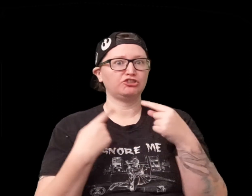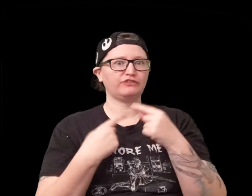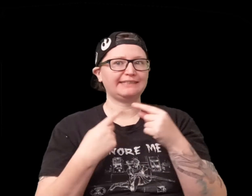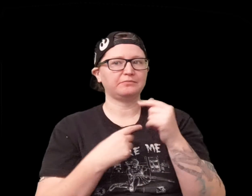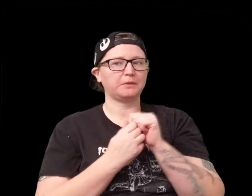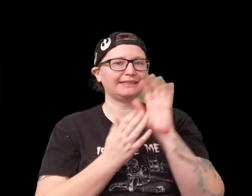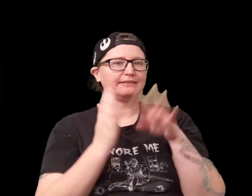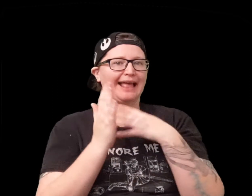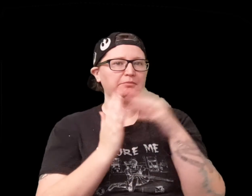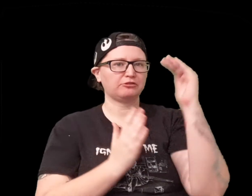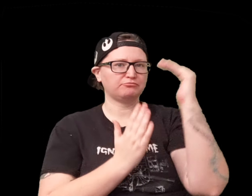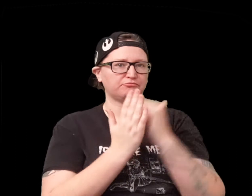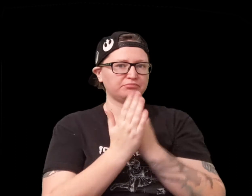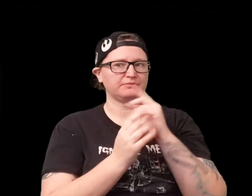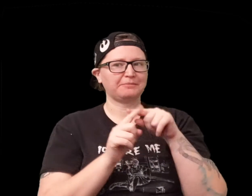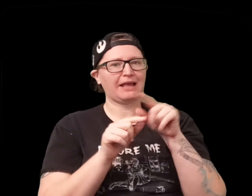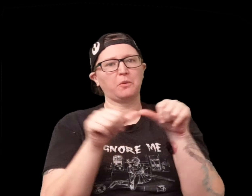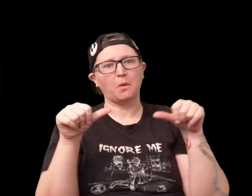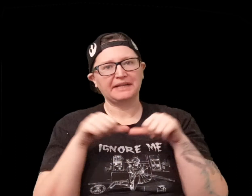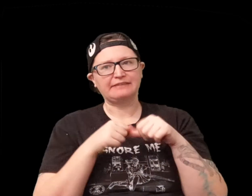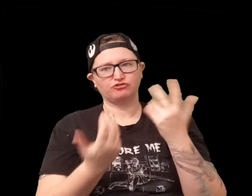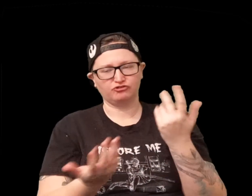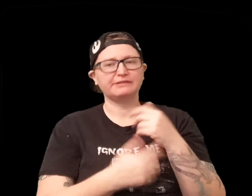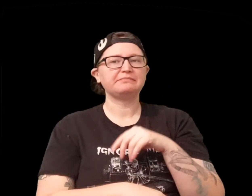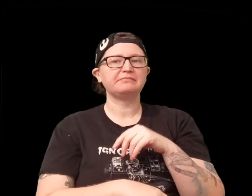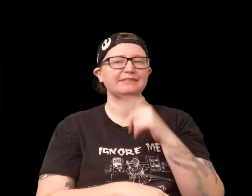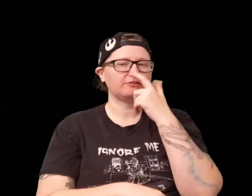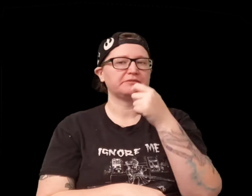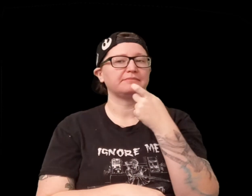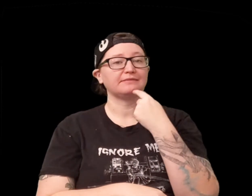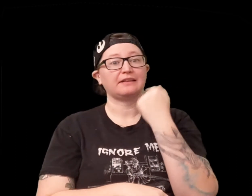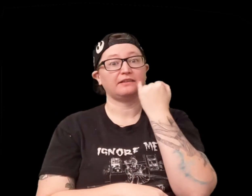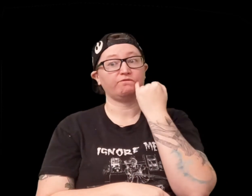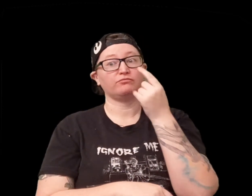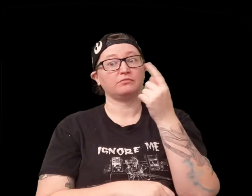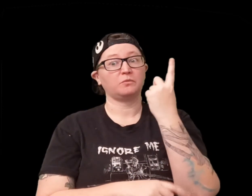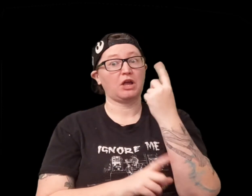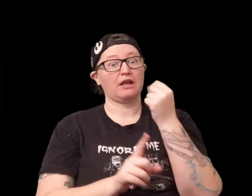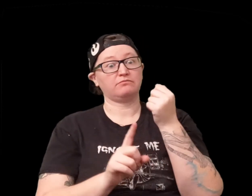and then of course there is injury with your table and it depends on location what's interesting